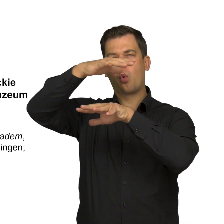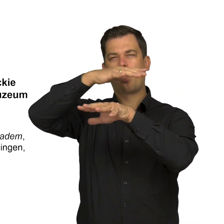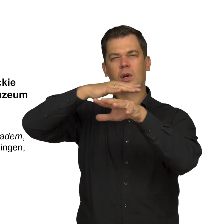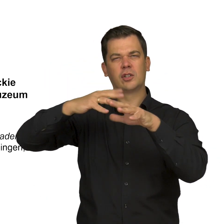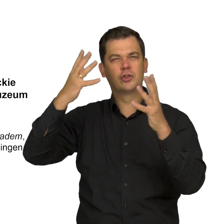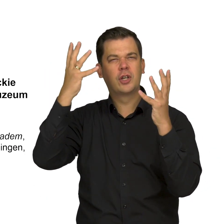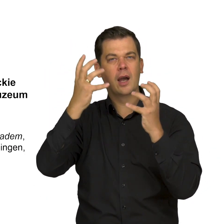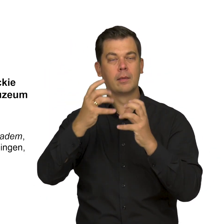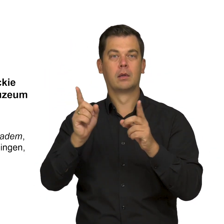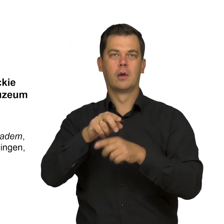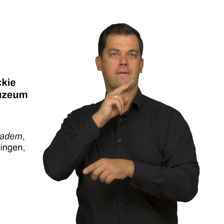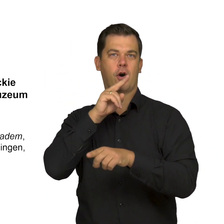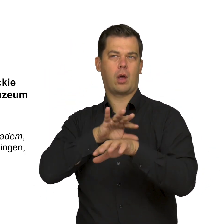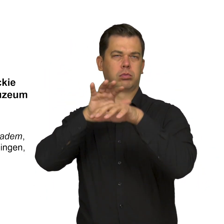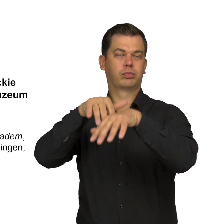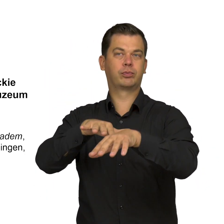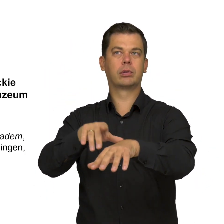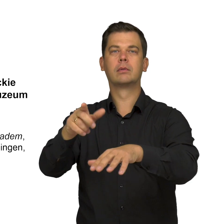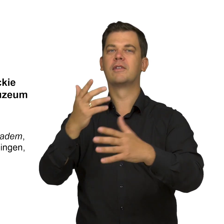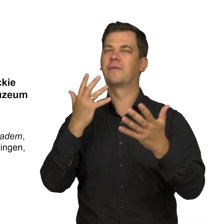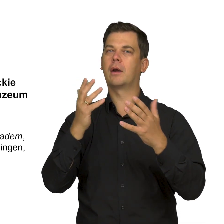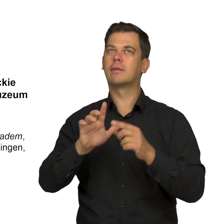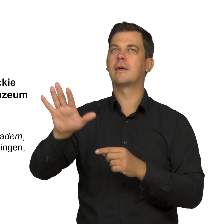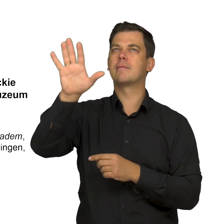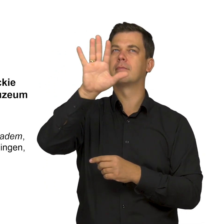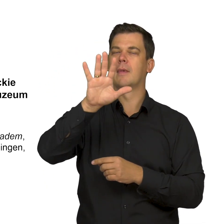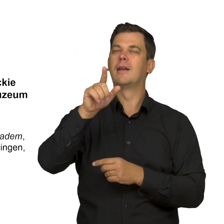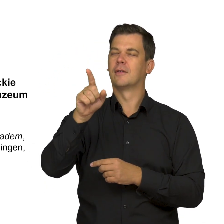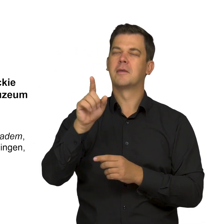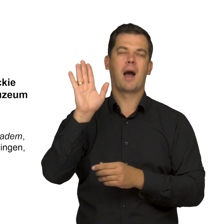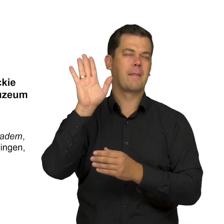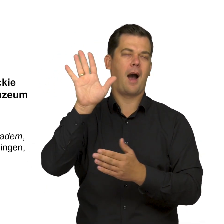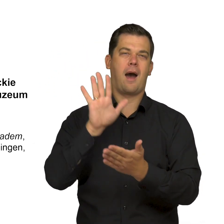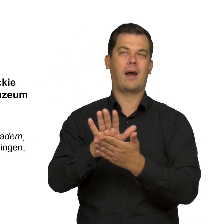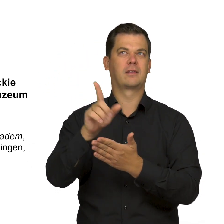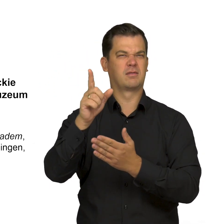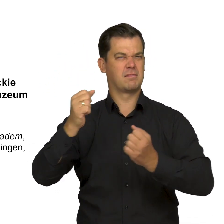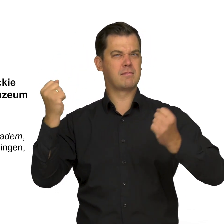and the element of water are a force superior to humankind.